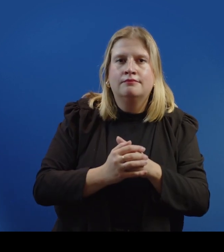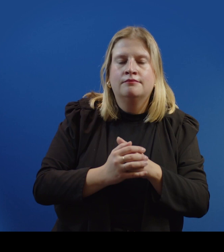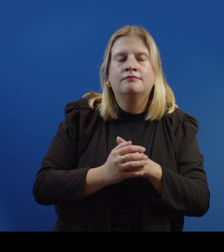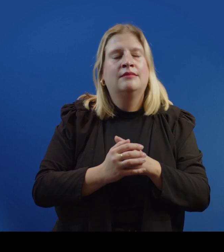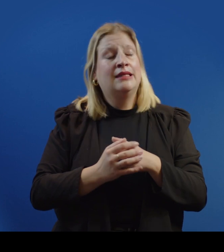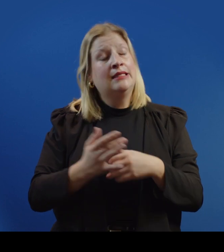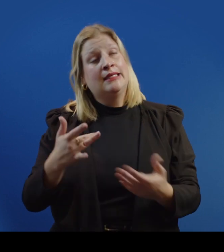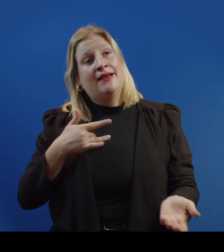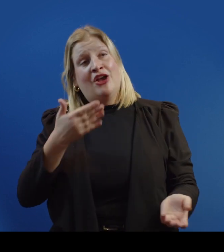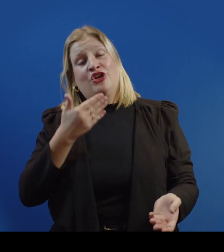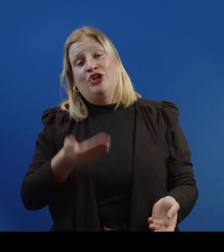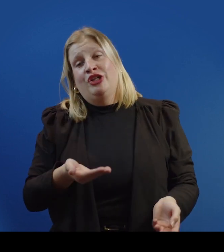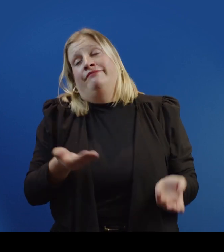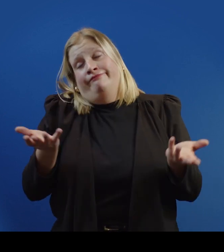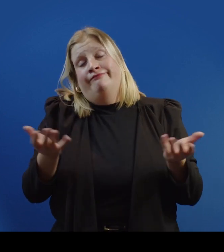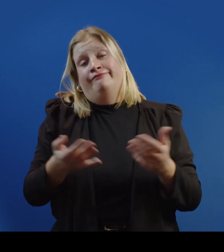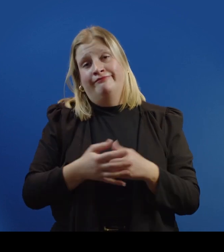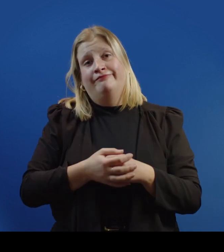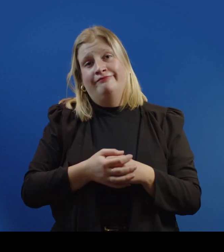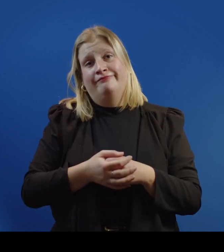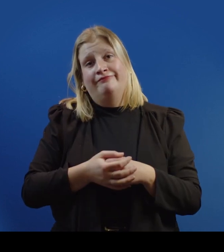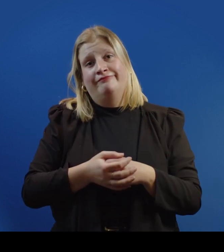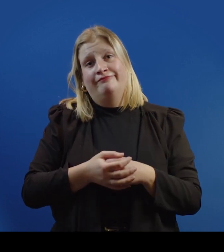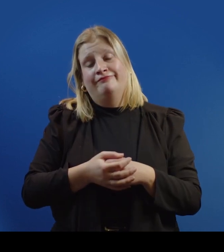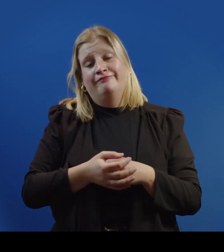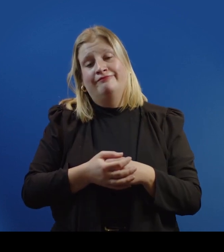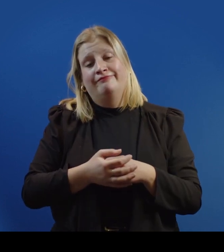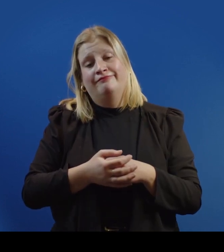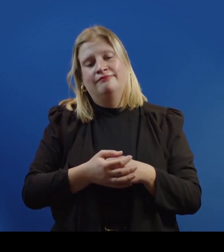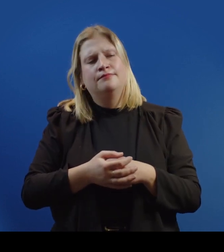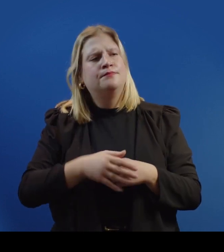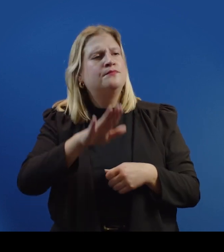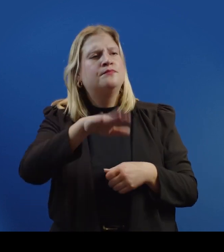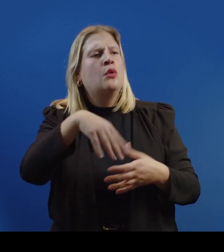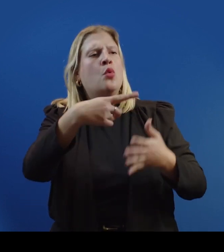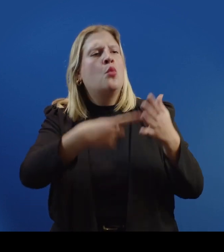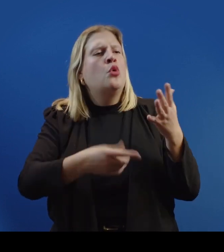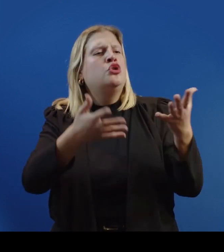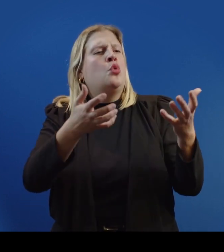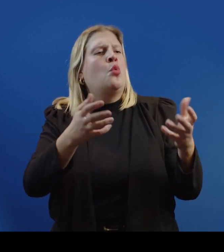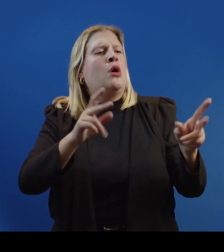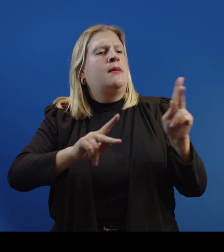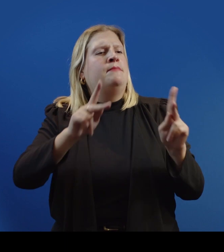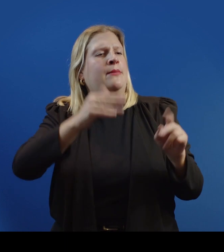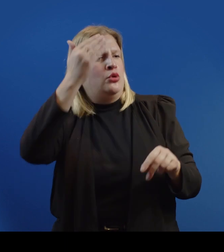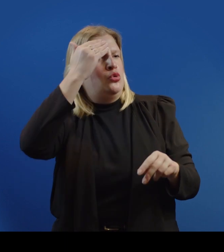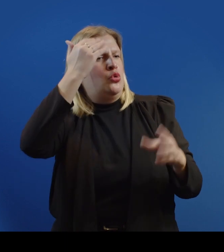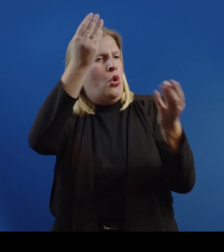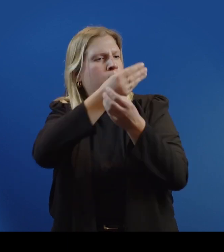It felt good, like I said. Yup. [Narrator] What do you want people to know?